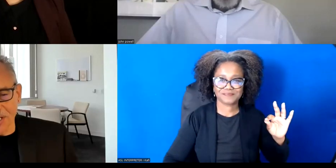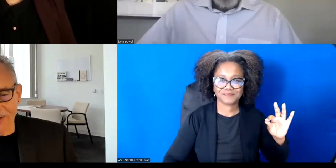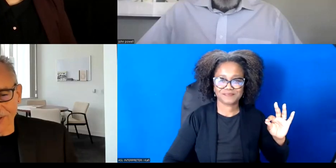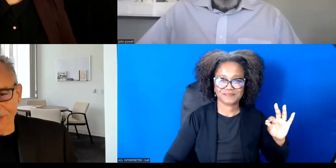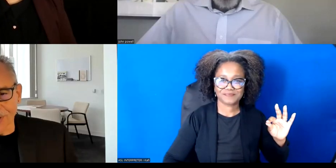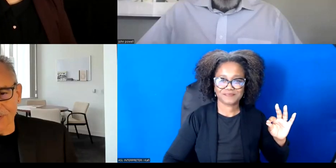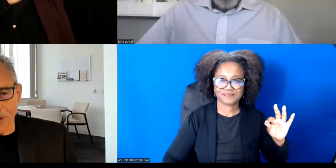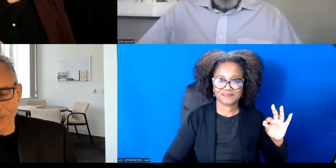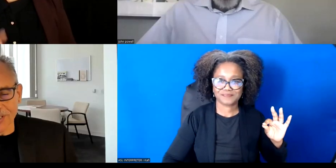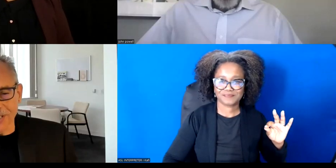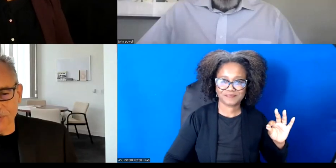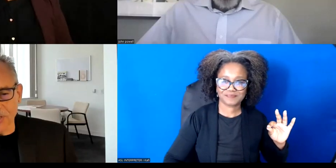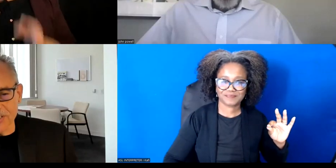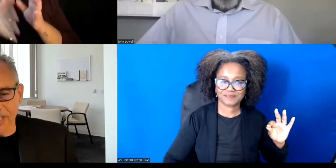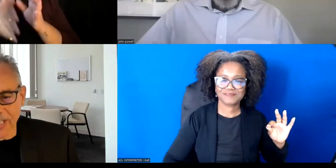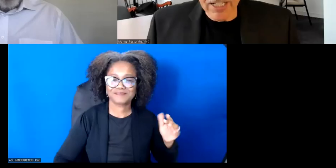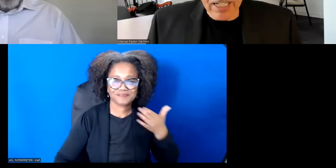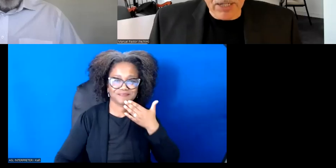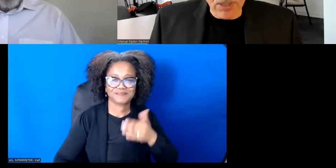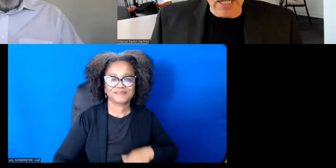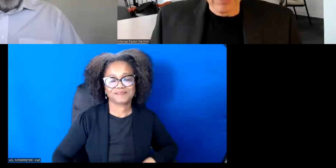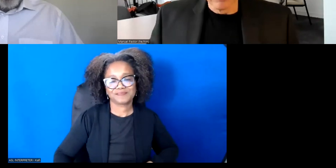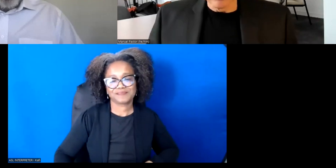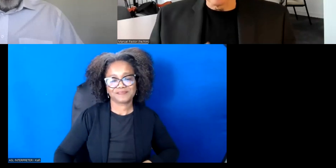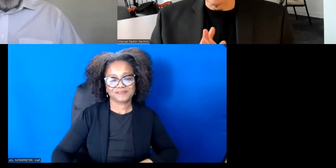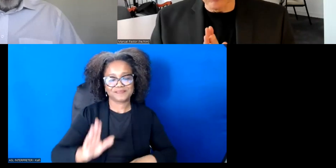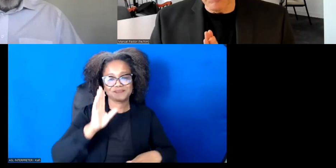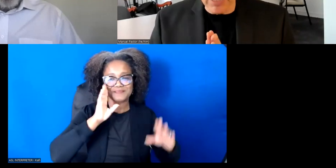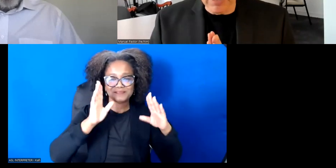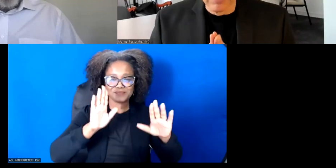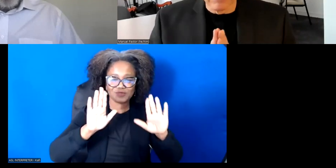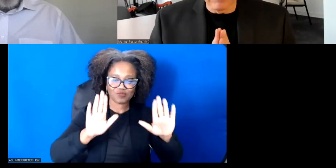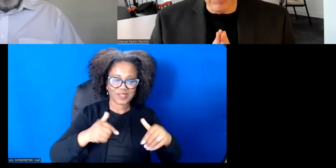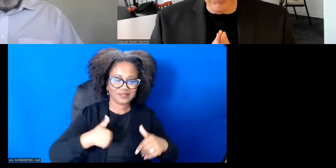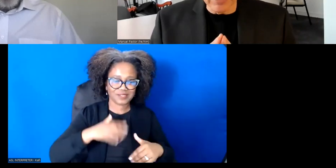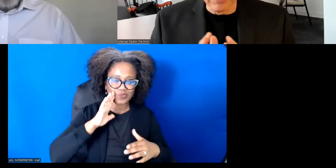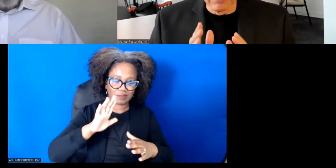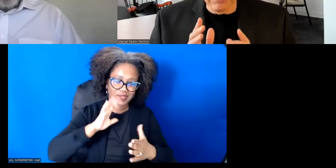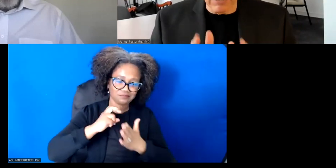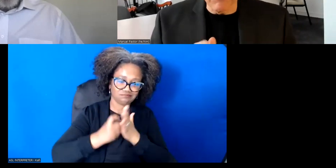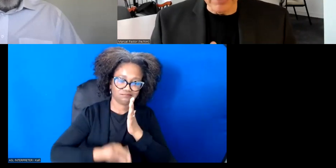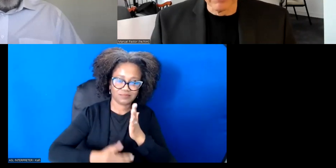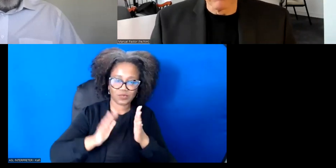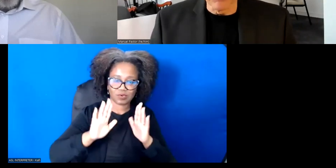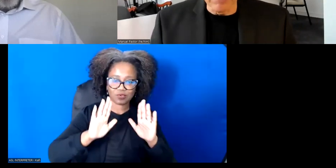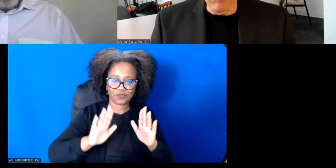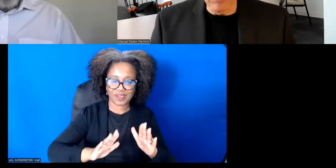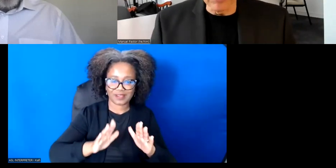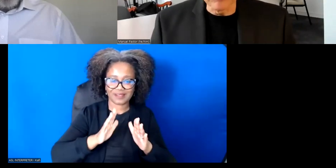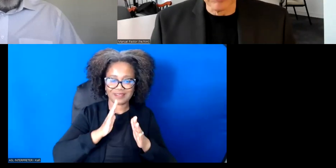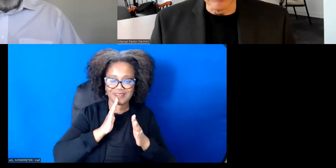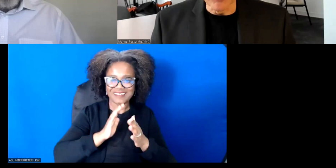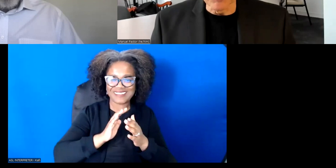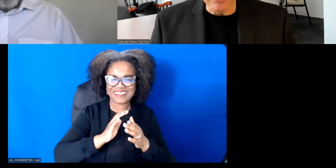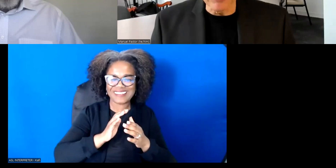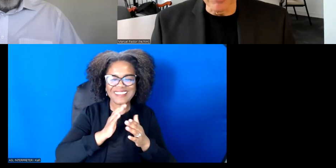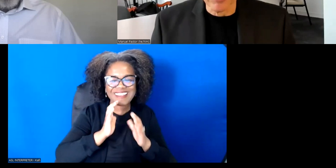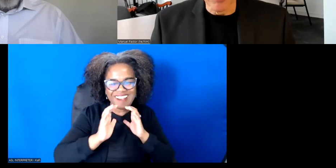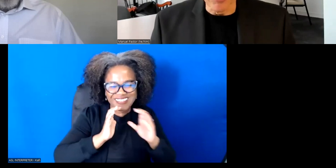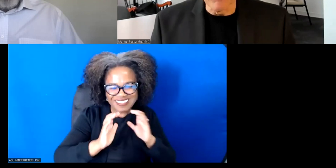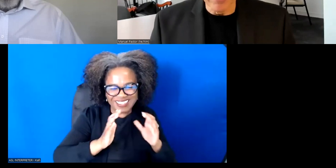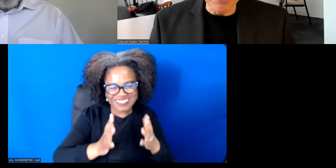And I want to actually start by celebrating Kafi for that marvelous interpretation of